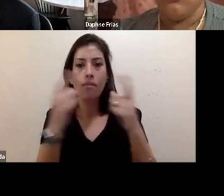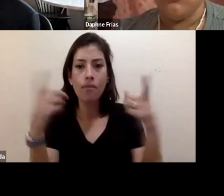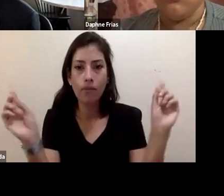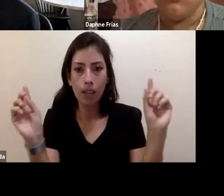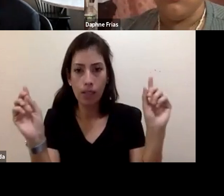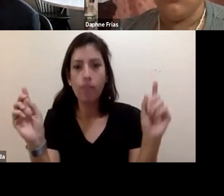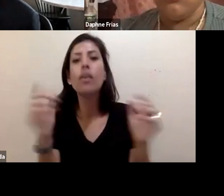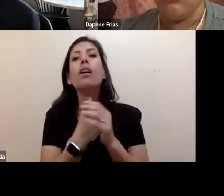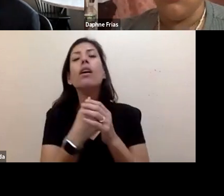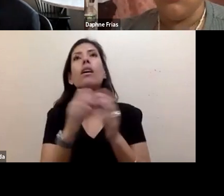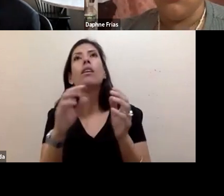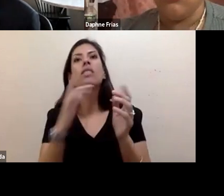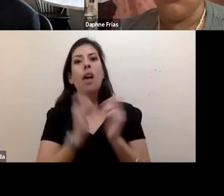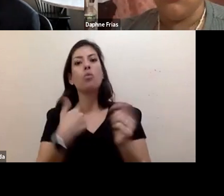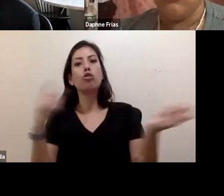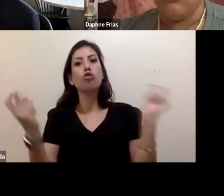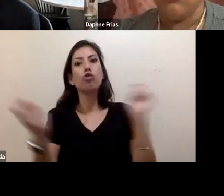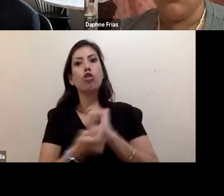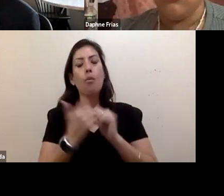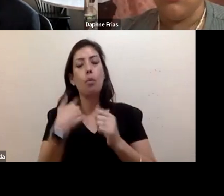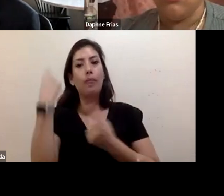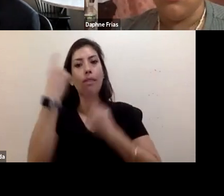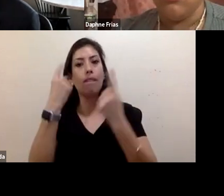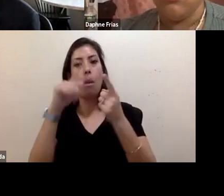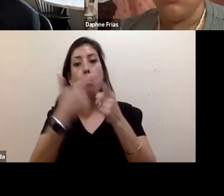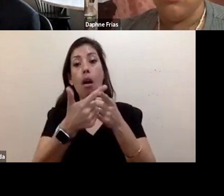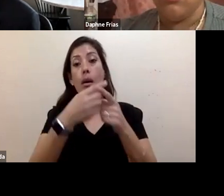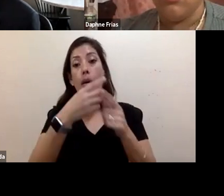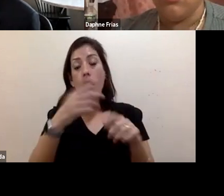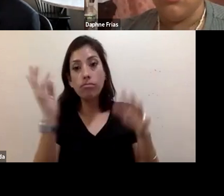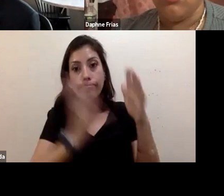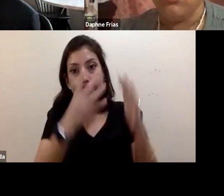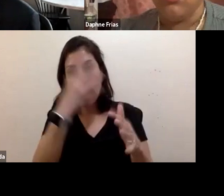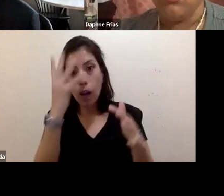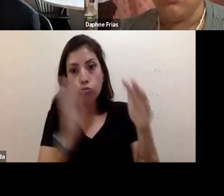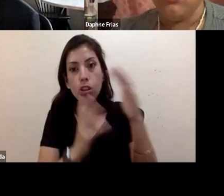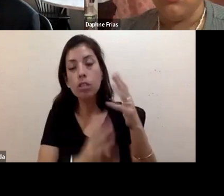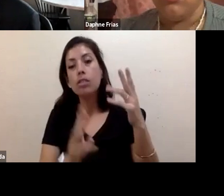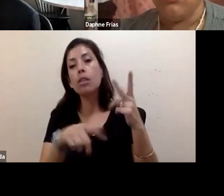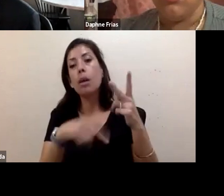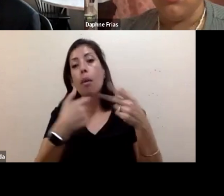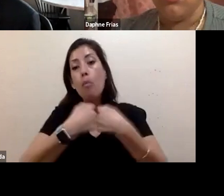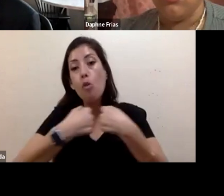the way we think about migration, about borders, about the value of life, and about how vulnerability is created.